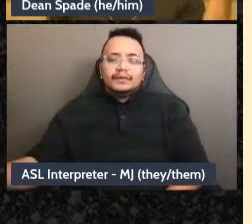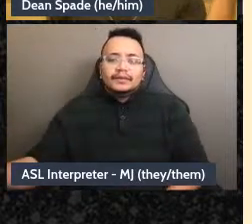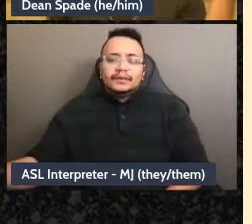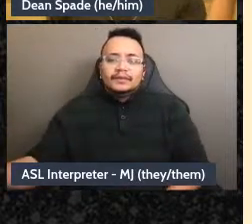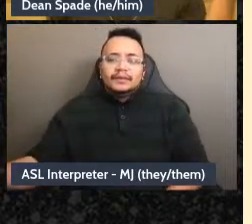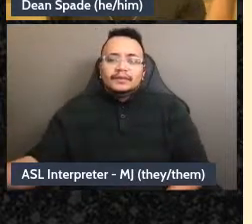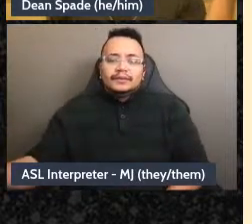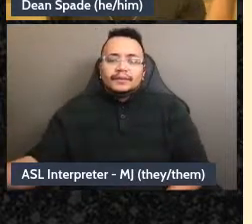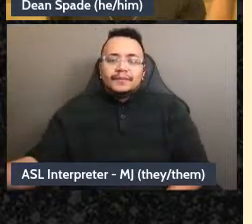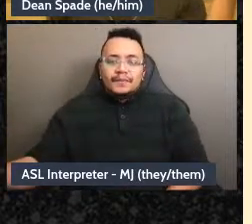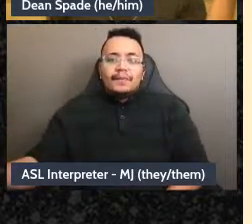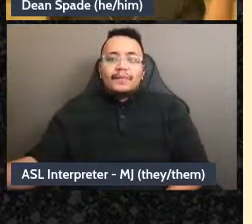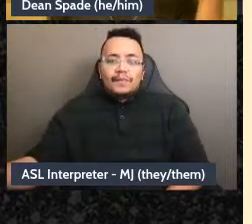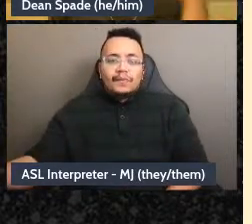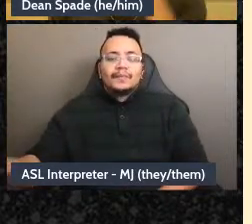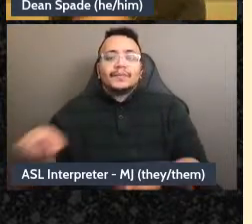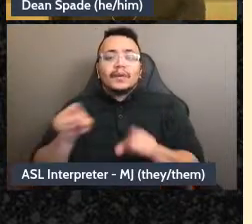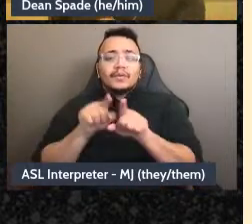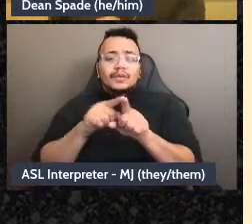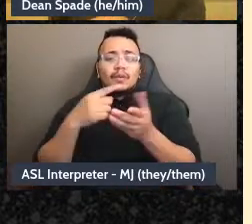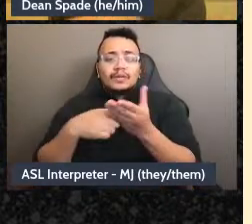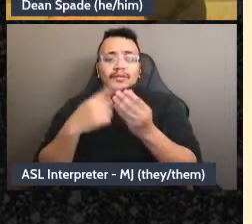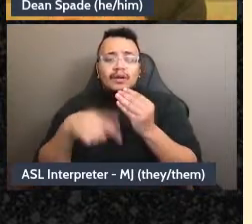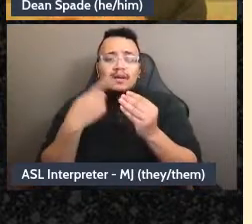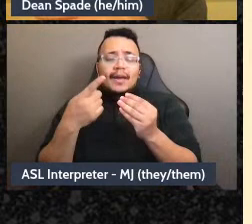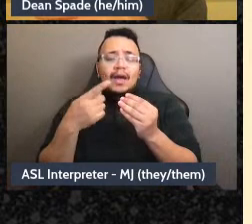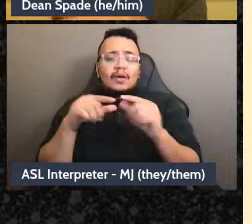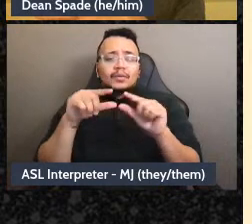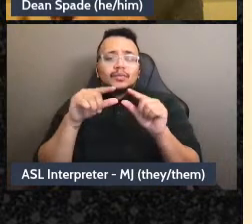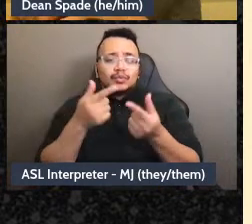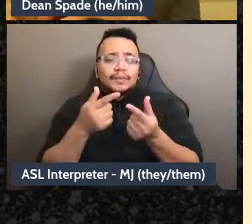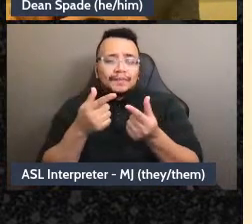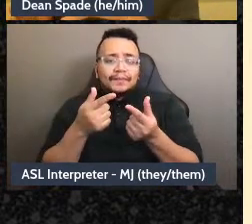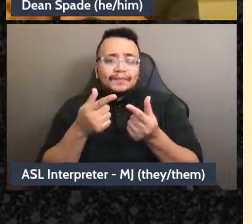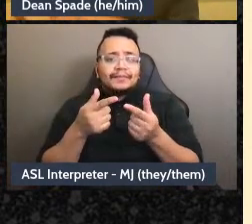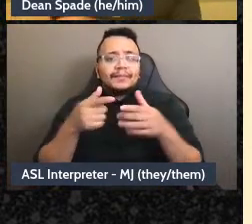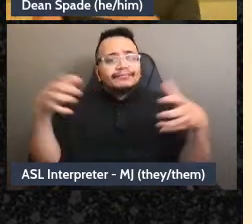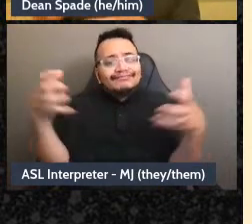happenings and decisions, we'll talk about this later but, you know, we want to be able to make